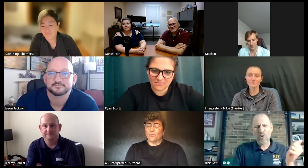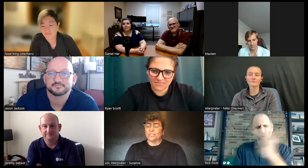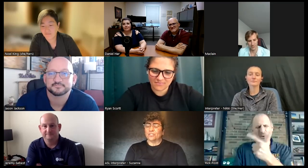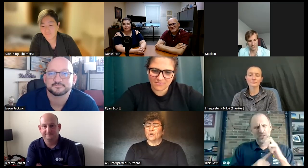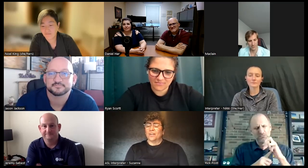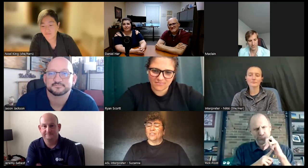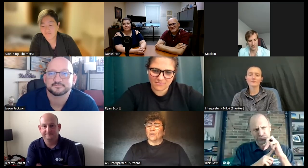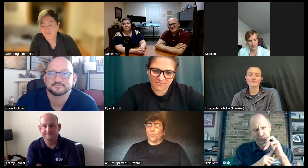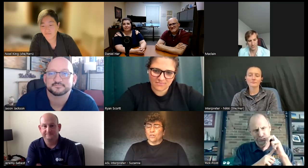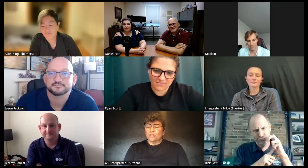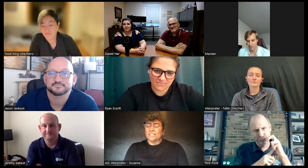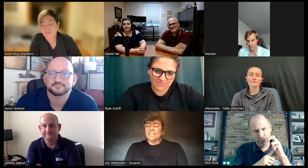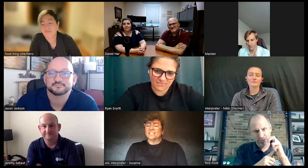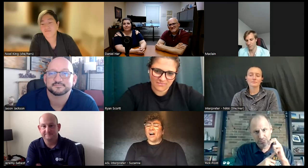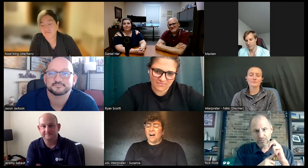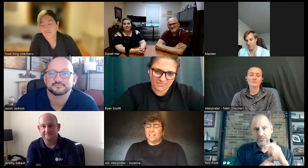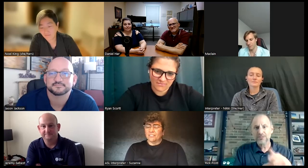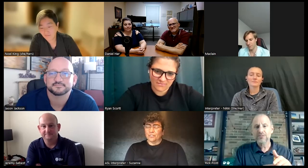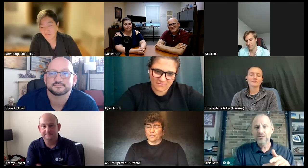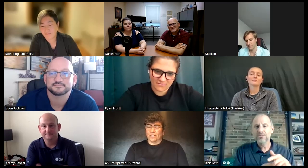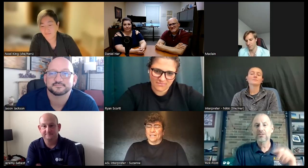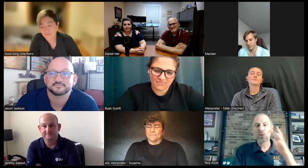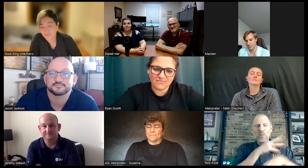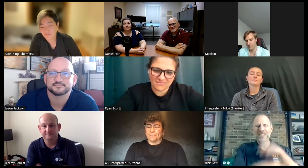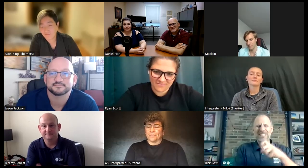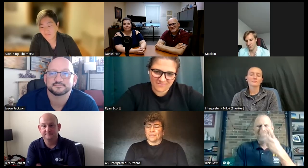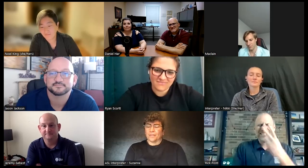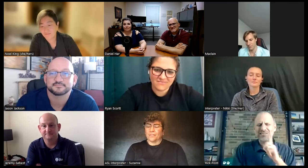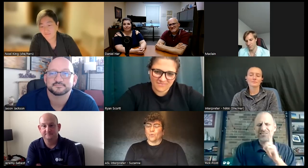know what to do the world needs all of you